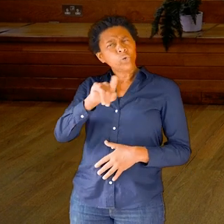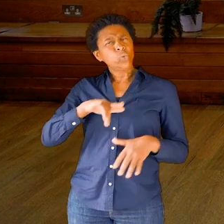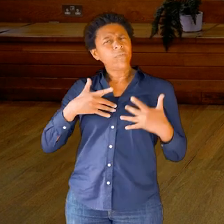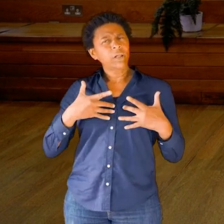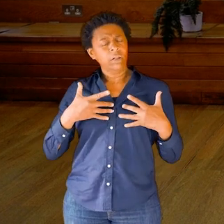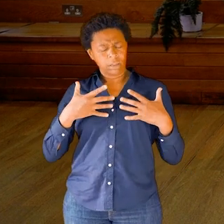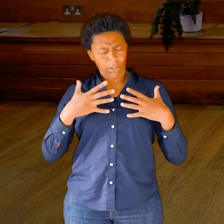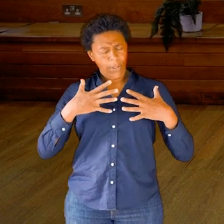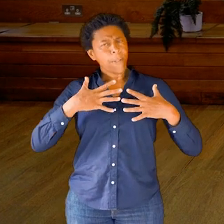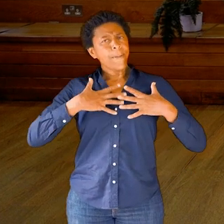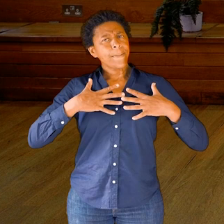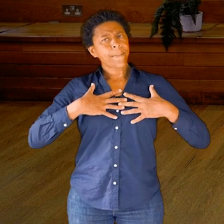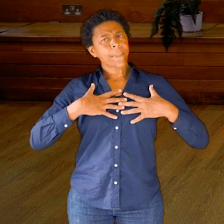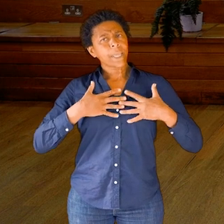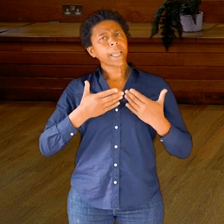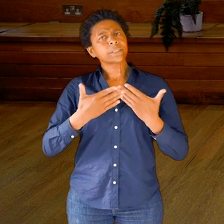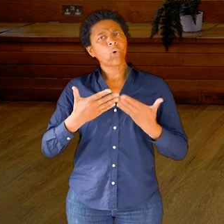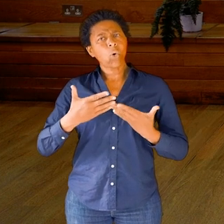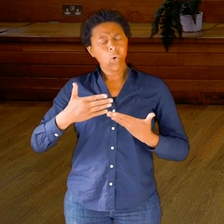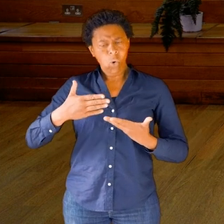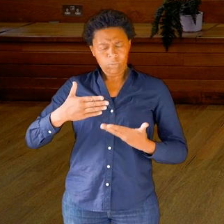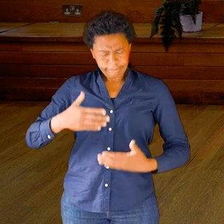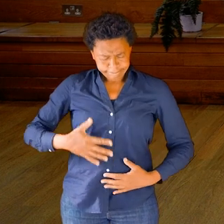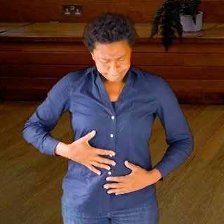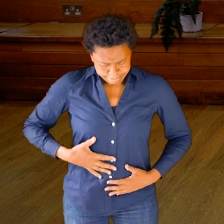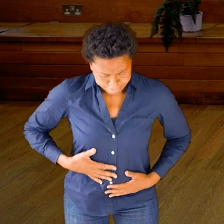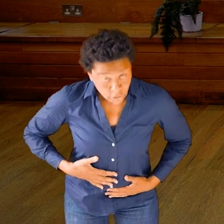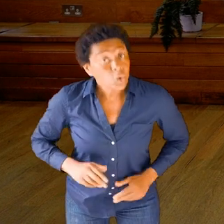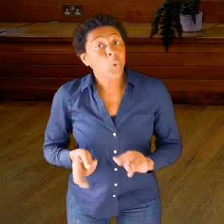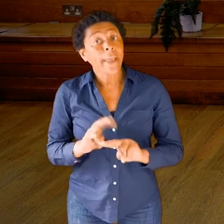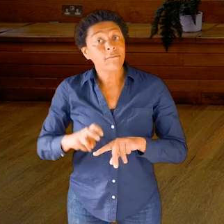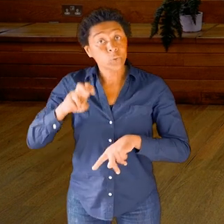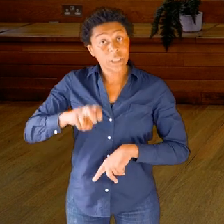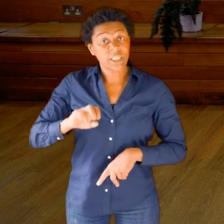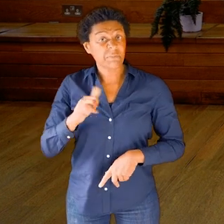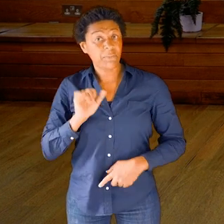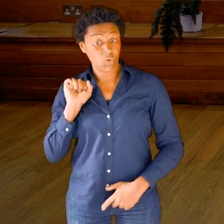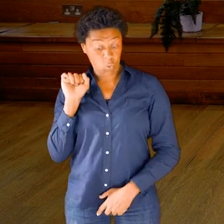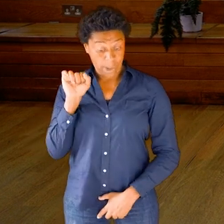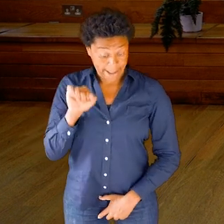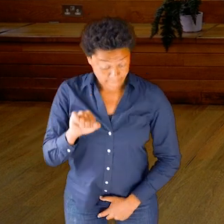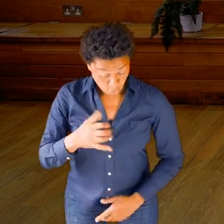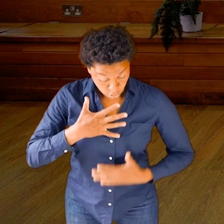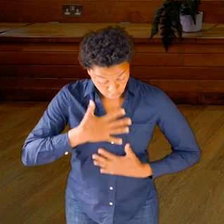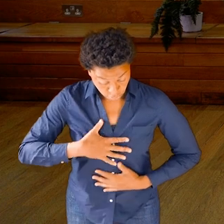of your body is more facing the ground. So you might just—for example, if you’re seating, you might just lean forward